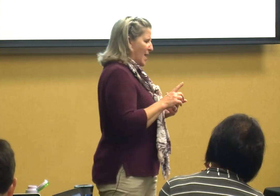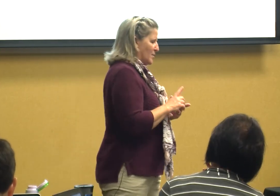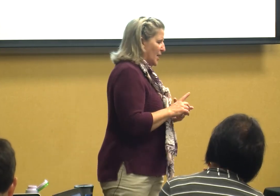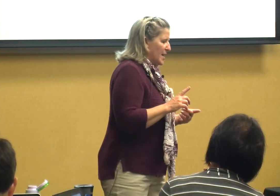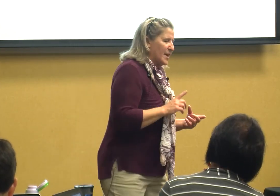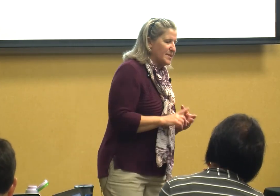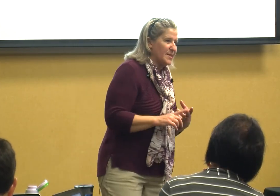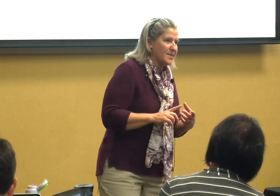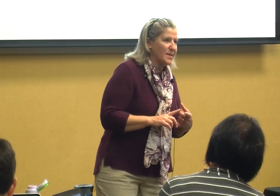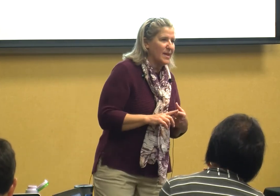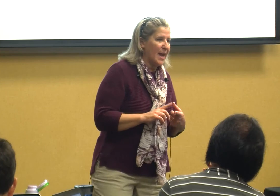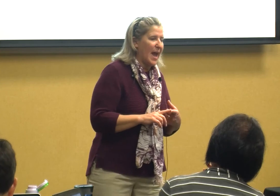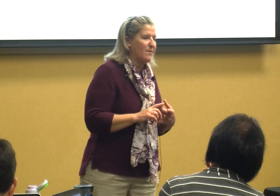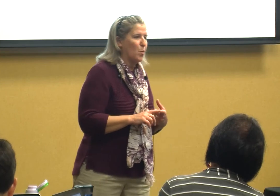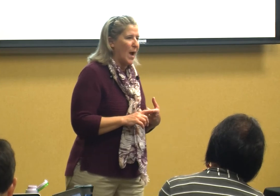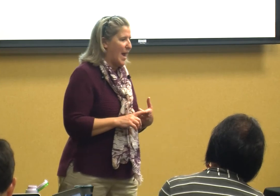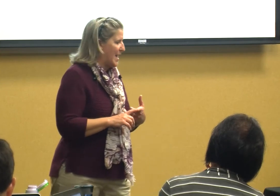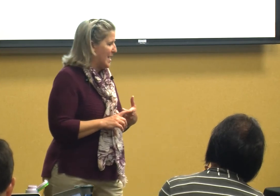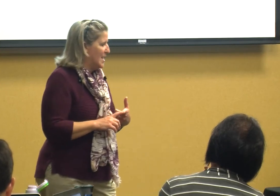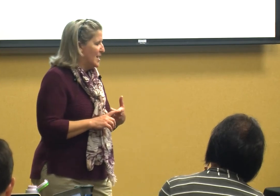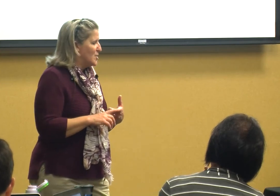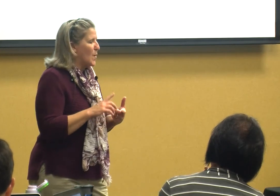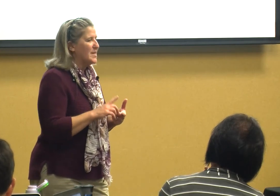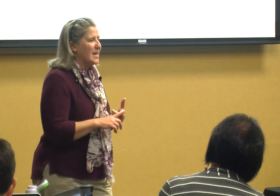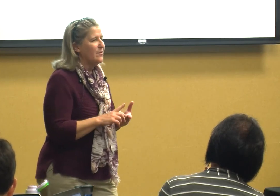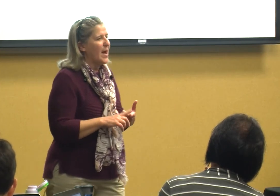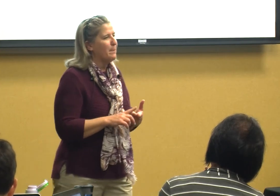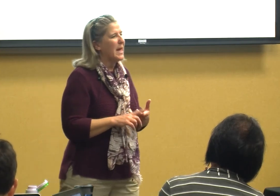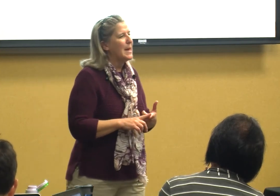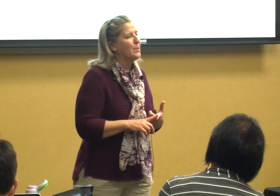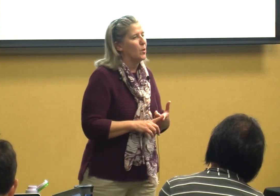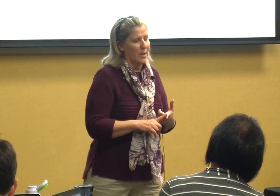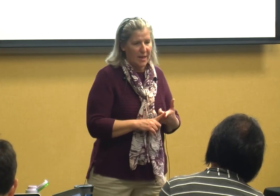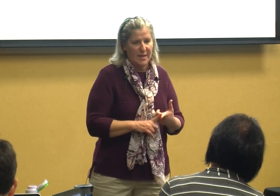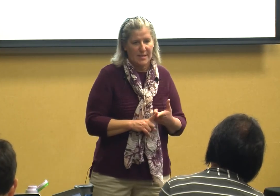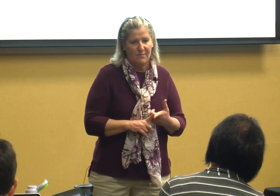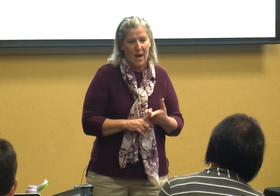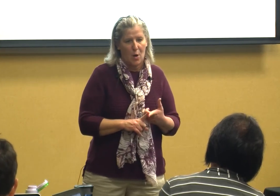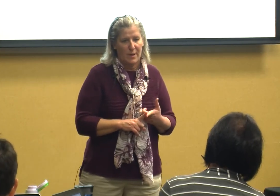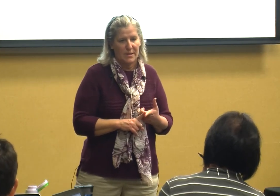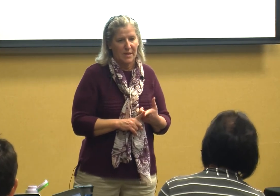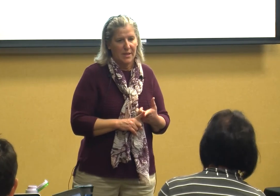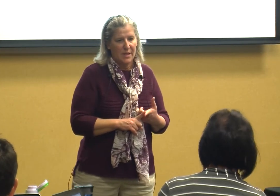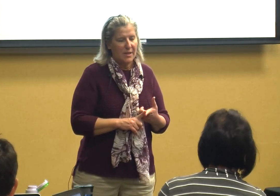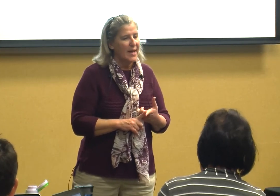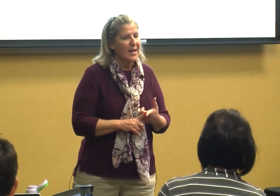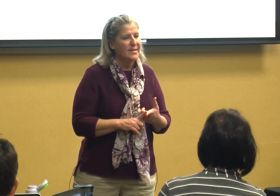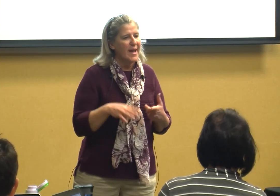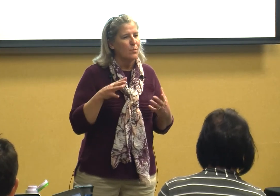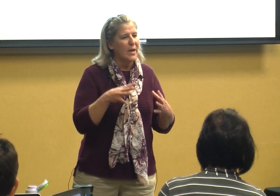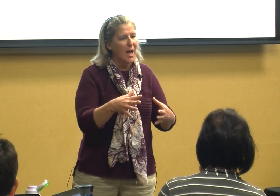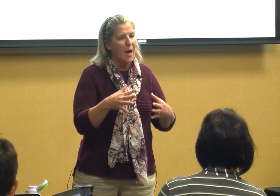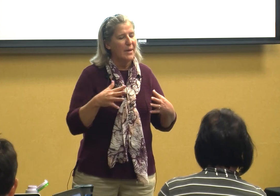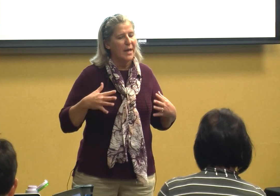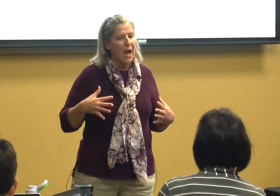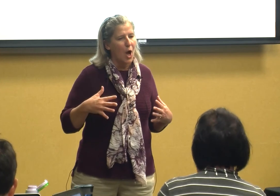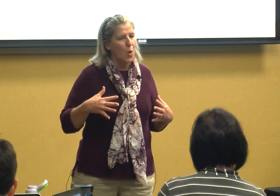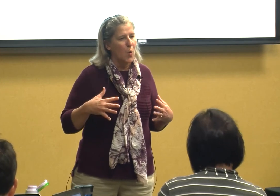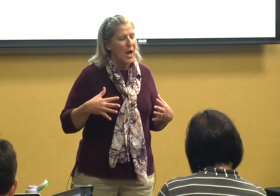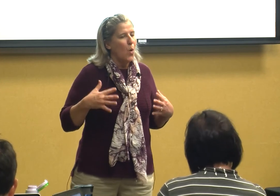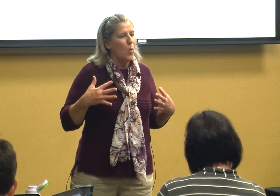consistently have a way to identify people in his environment like I said we come and go we